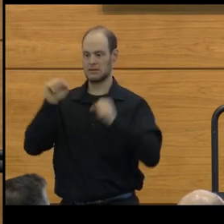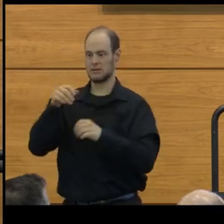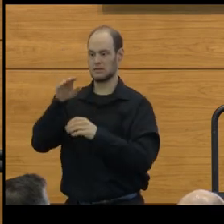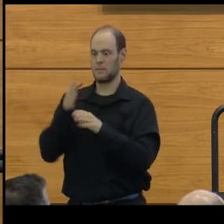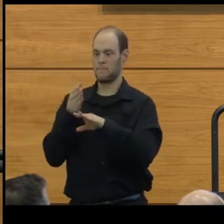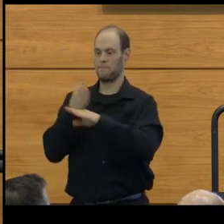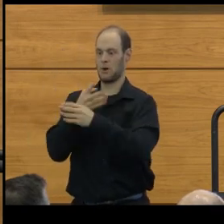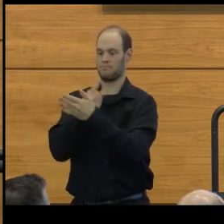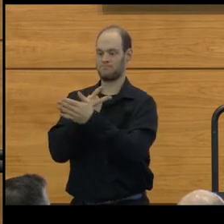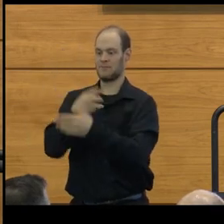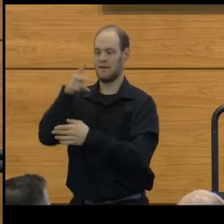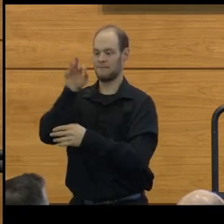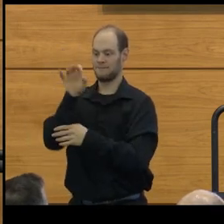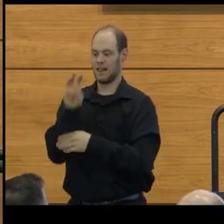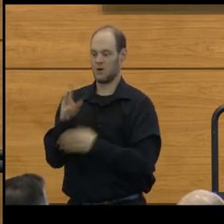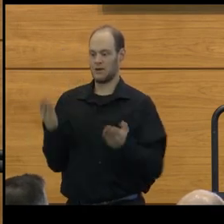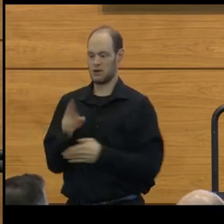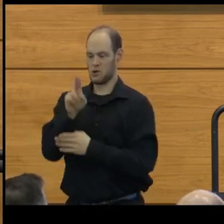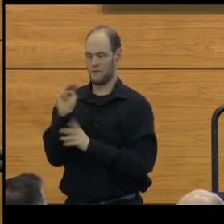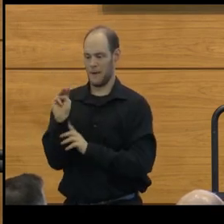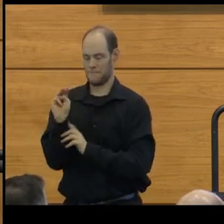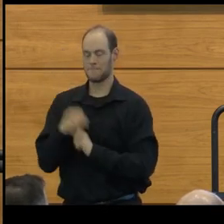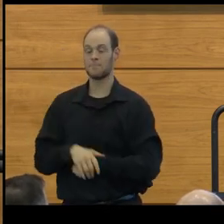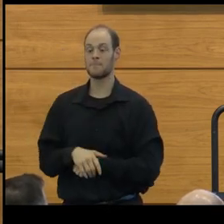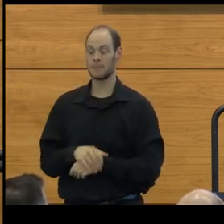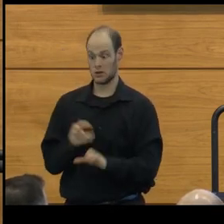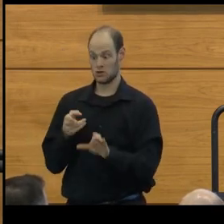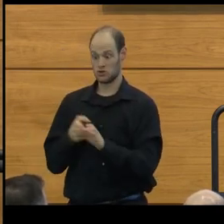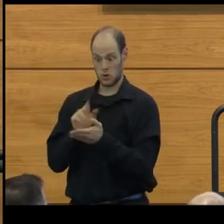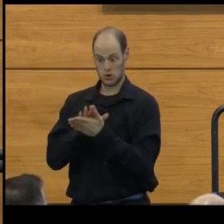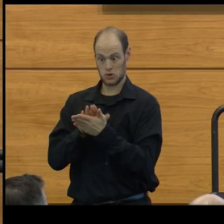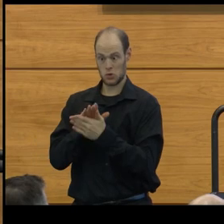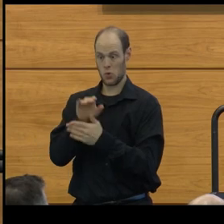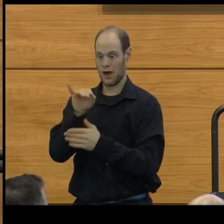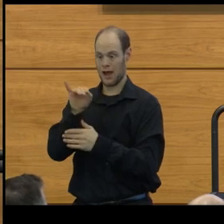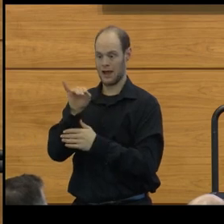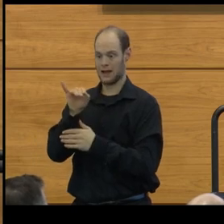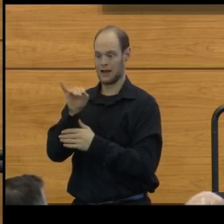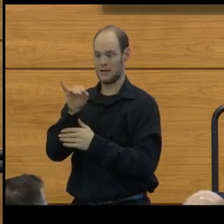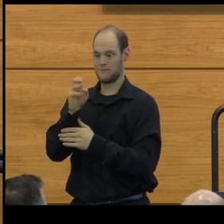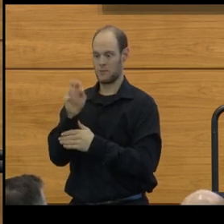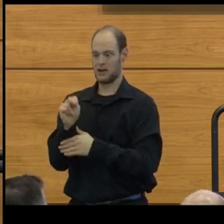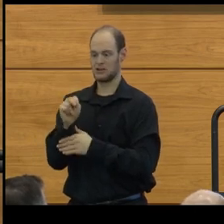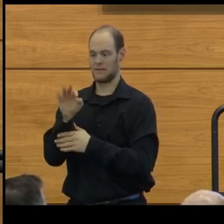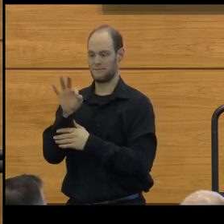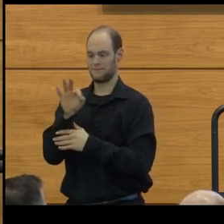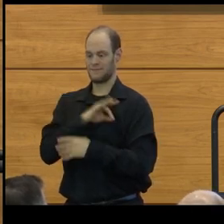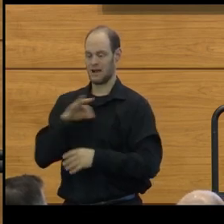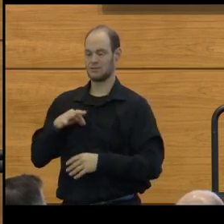here at the University of Michigan. He joined the School of Information Faculty in 2019,